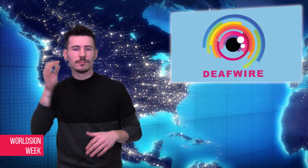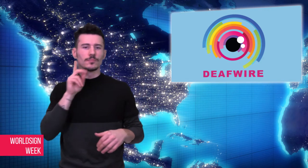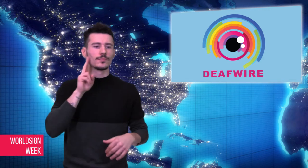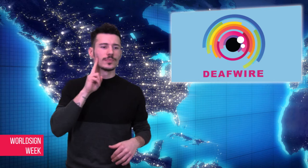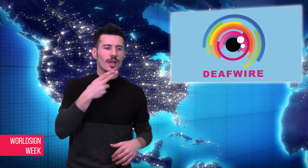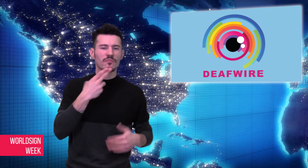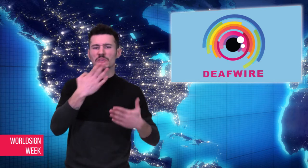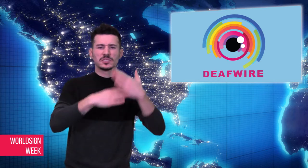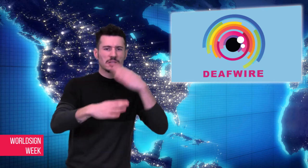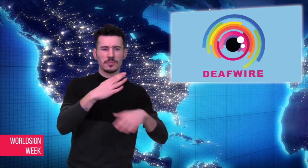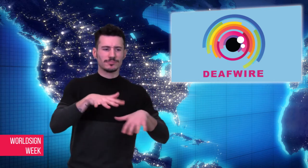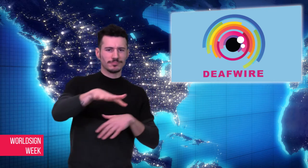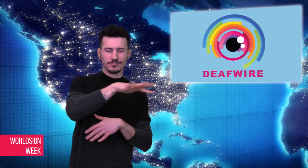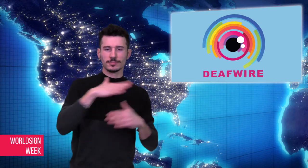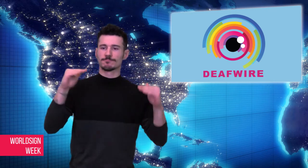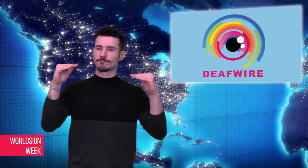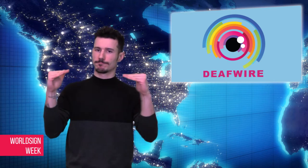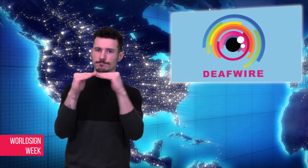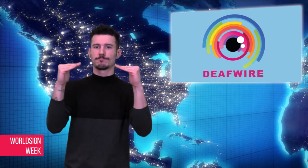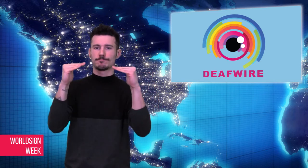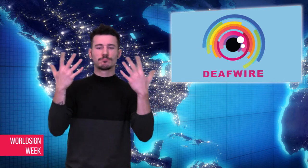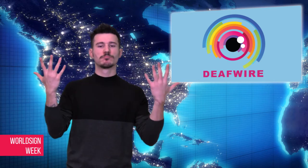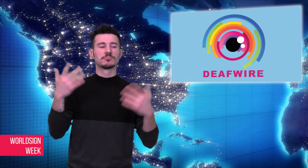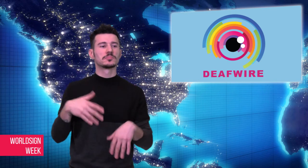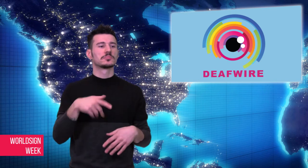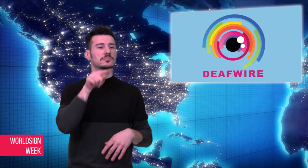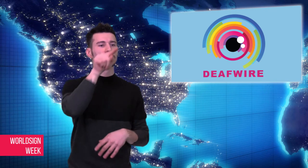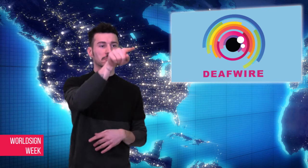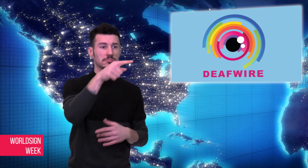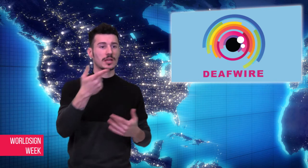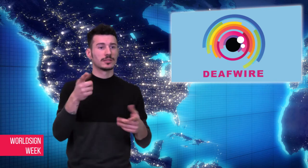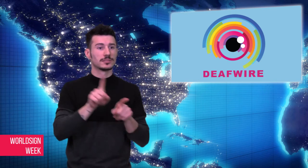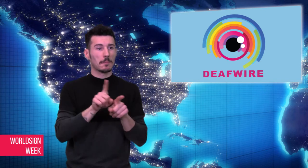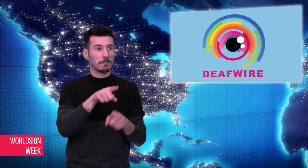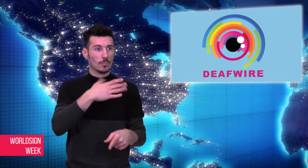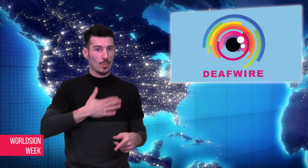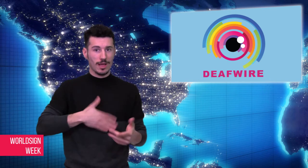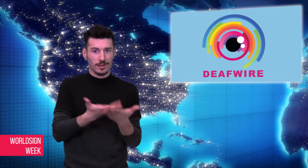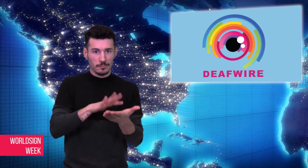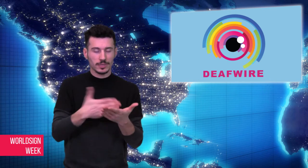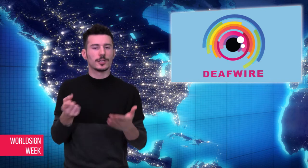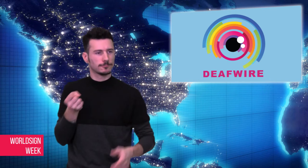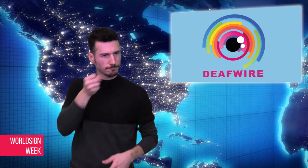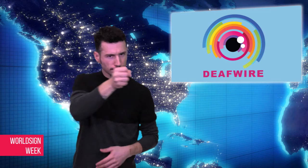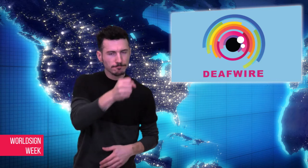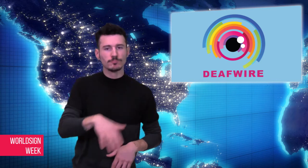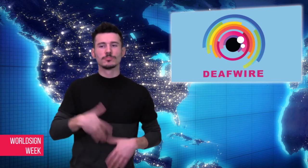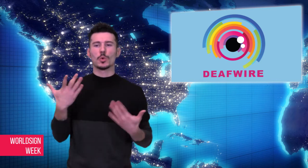lawyers on behalf of herself and her